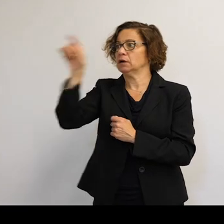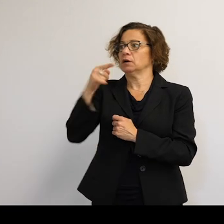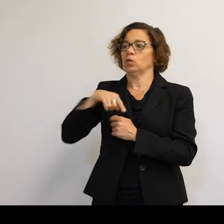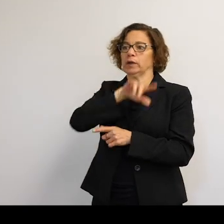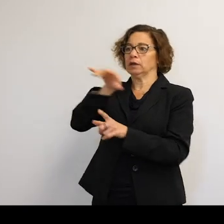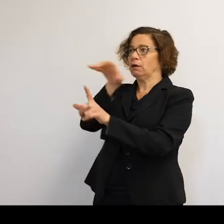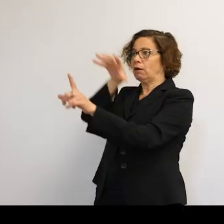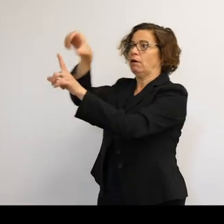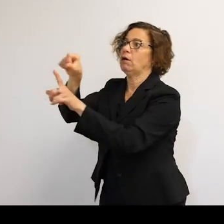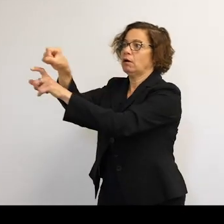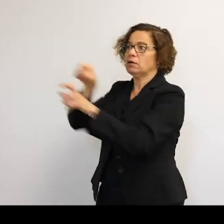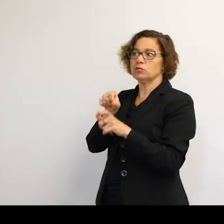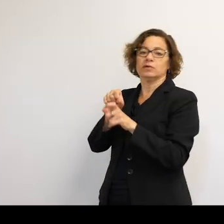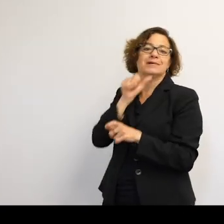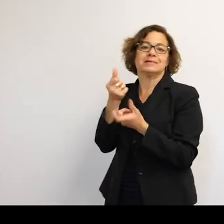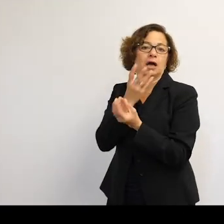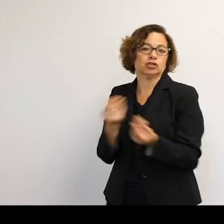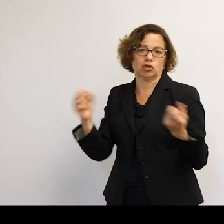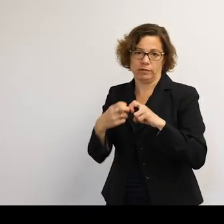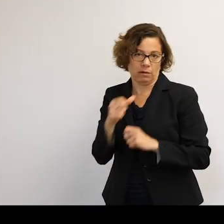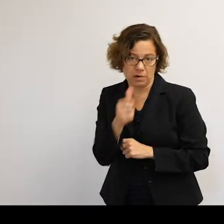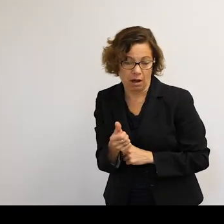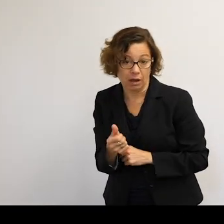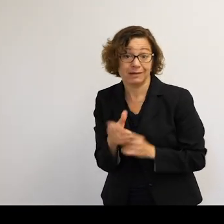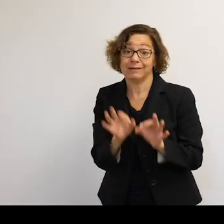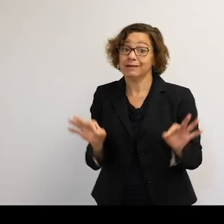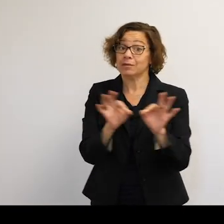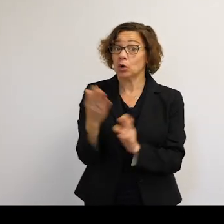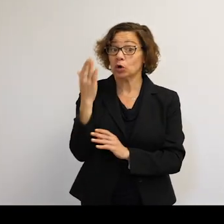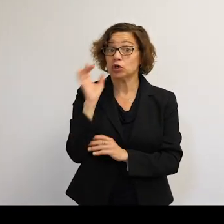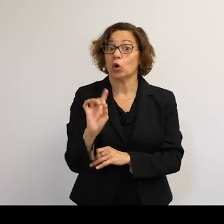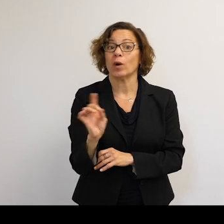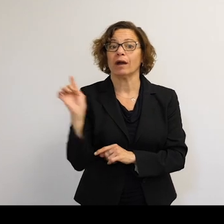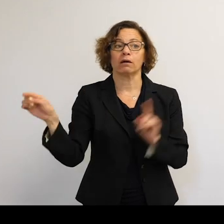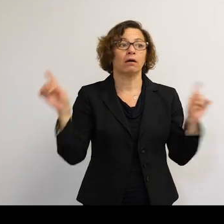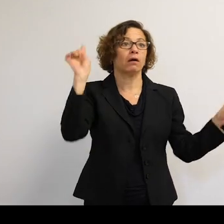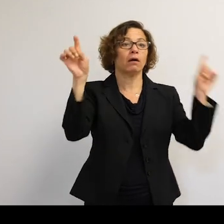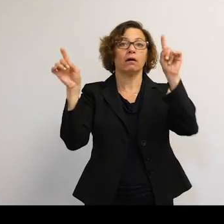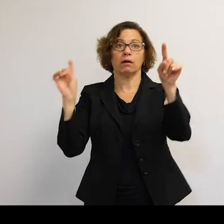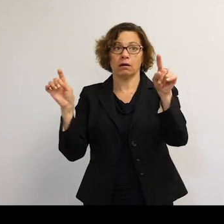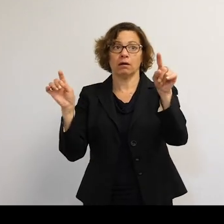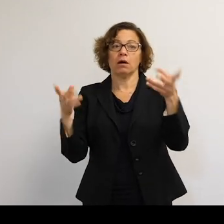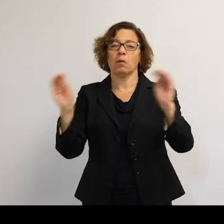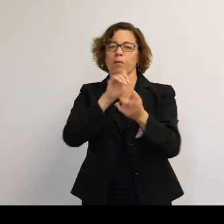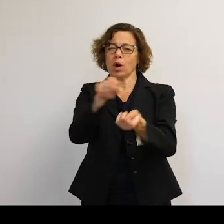But it's not going to solve the problem. What we need to know is where all these objects are to a much greater accuracy, to work out